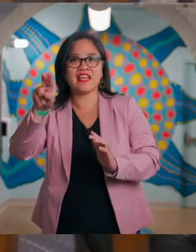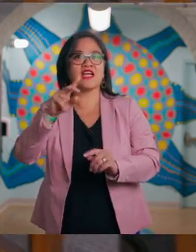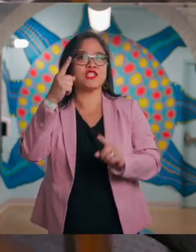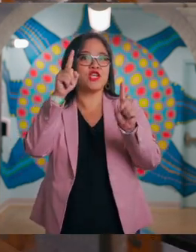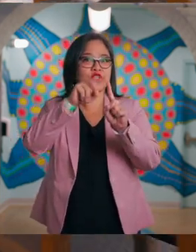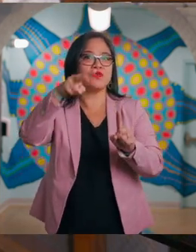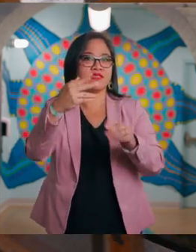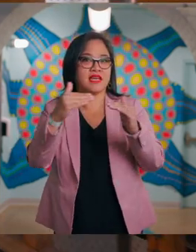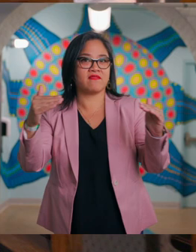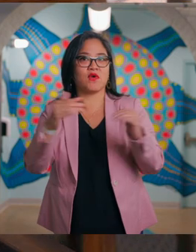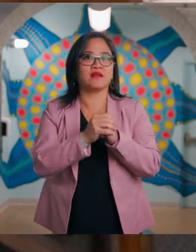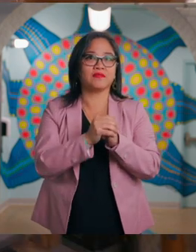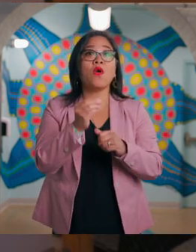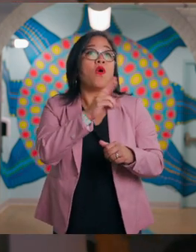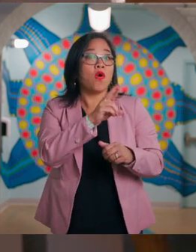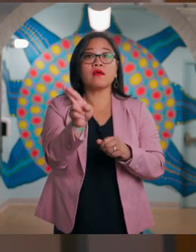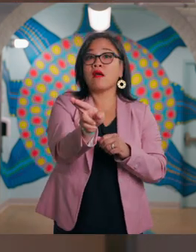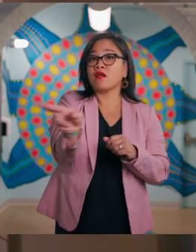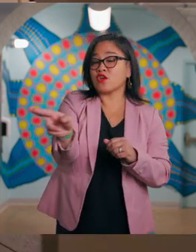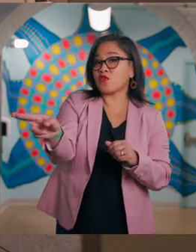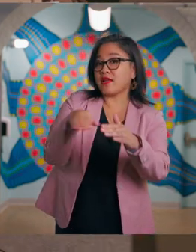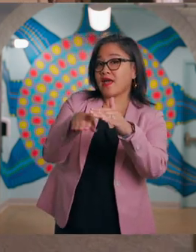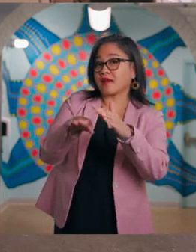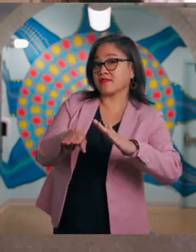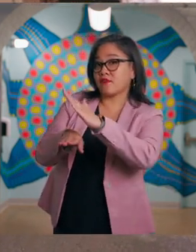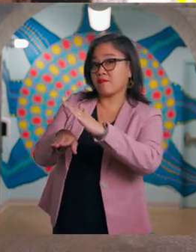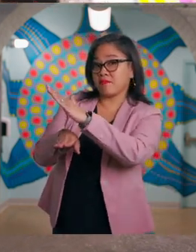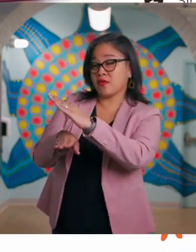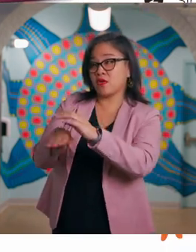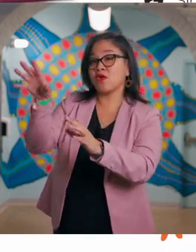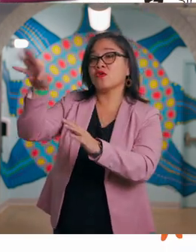Or turn right to access a ramp to reach these areas